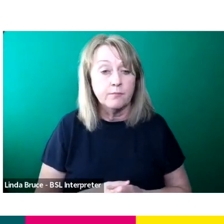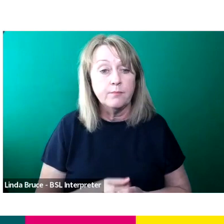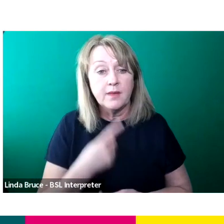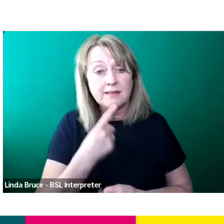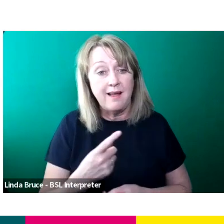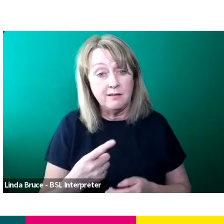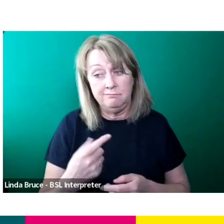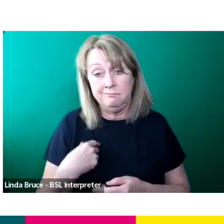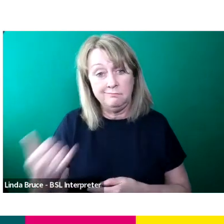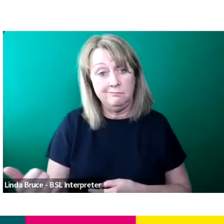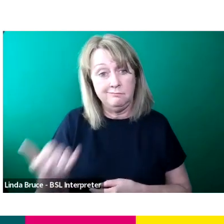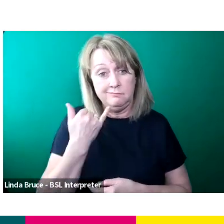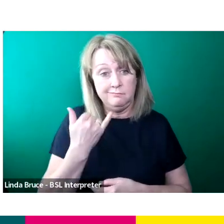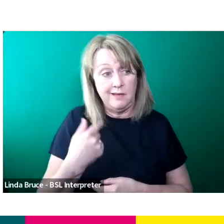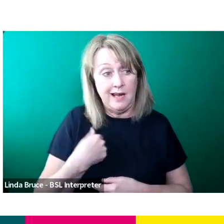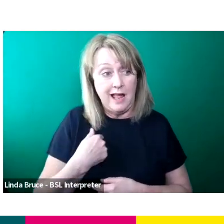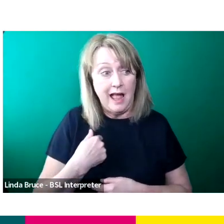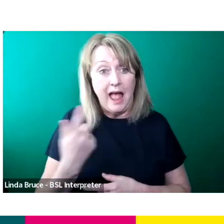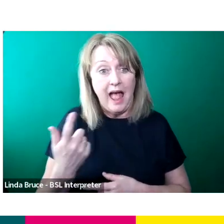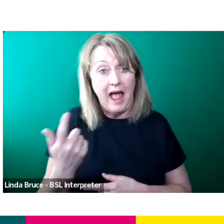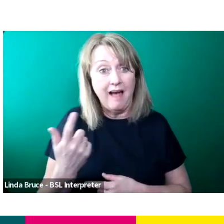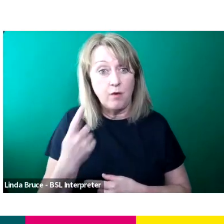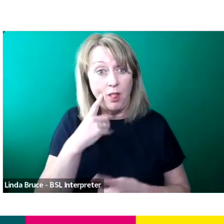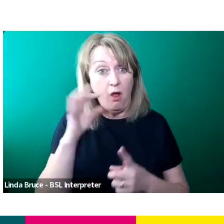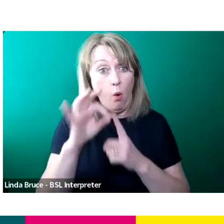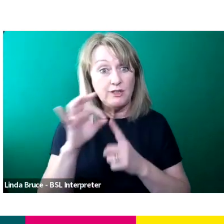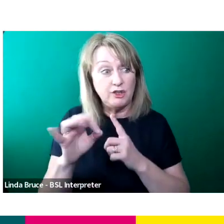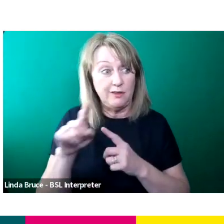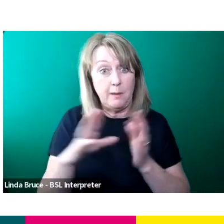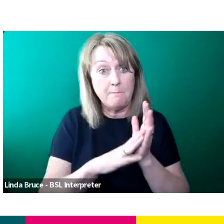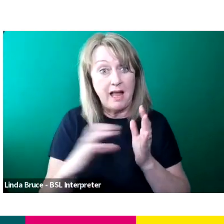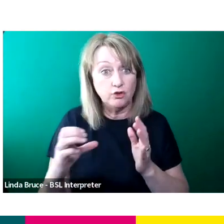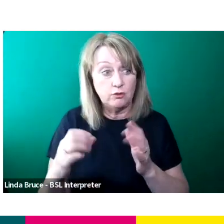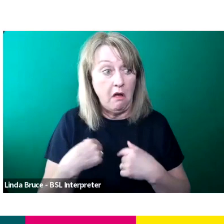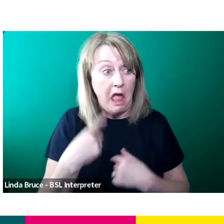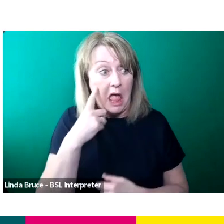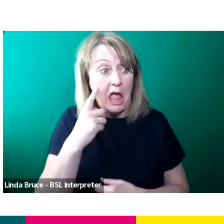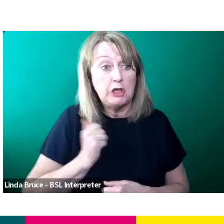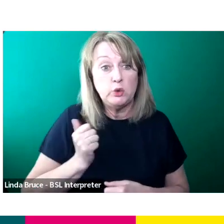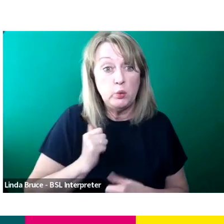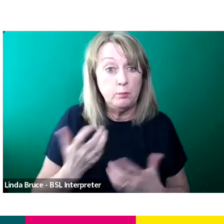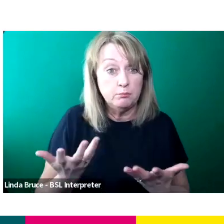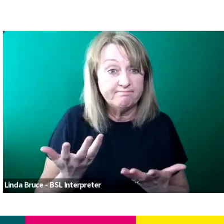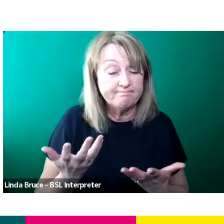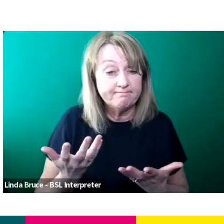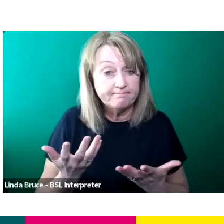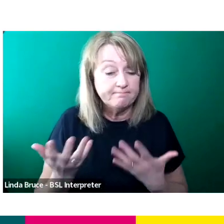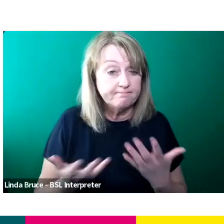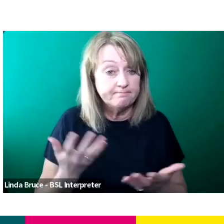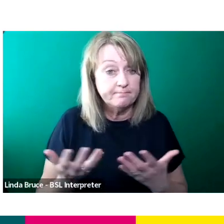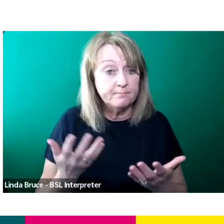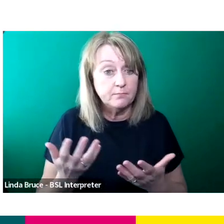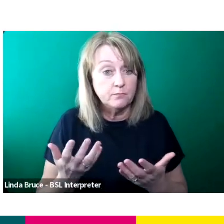I had a self-tape to audition for Grandchester, I just assumed that maybe it was maybe something